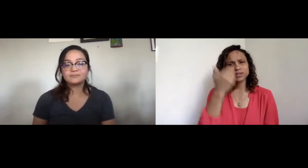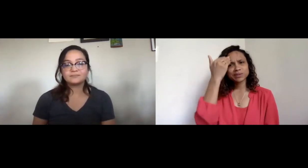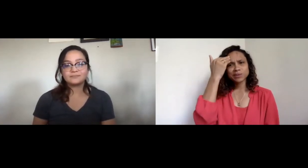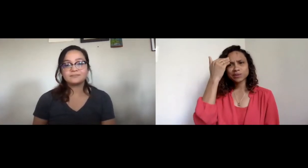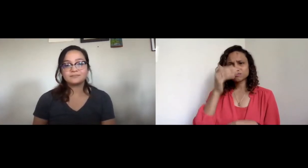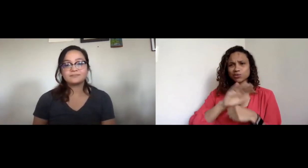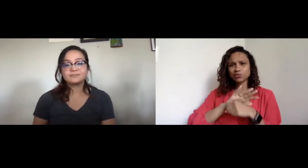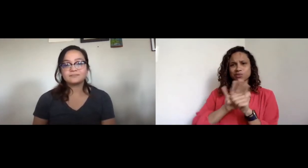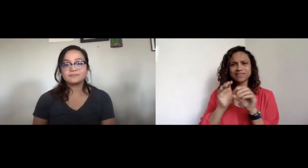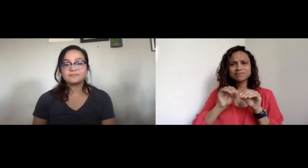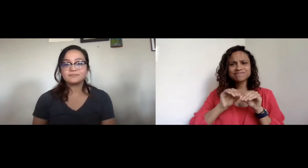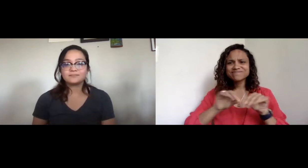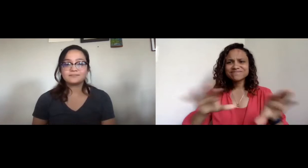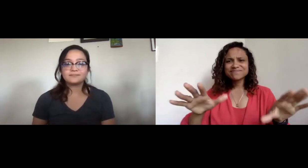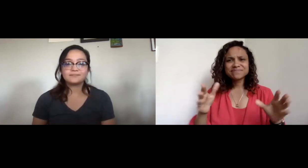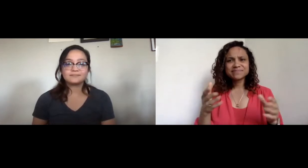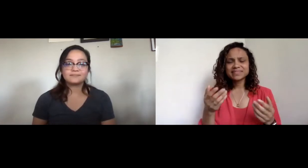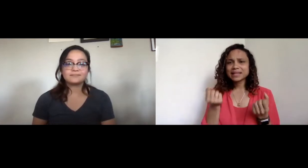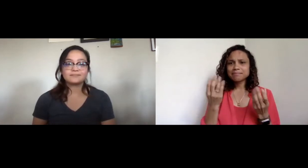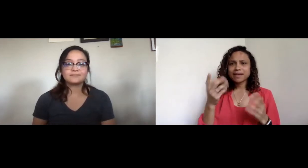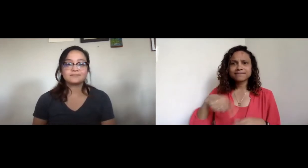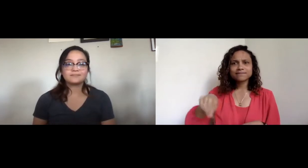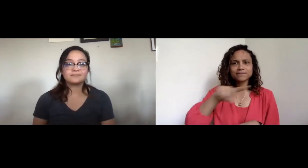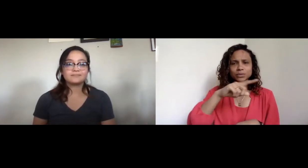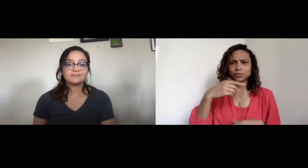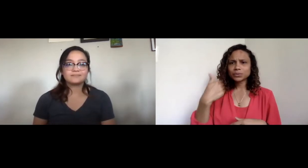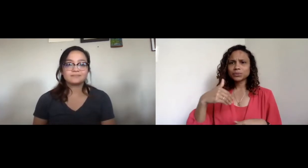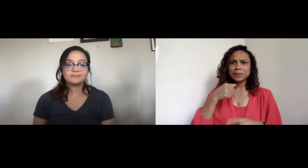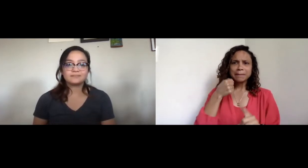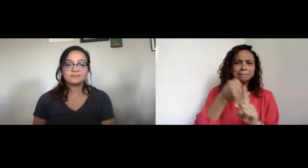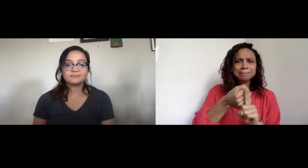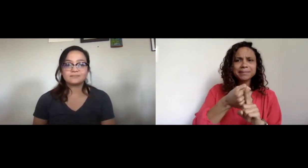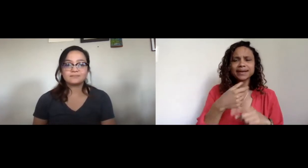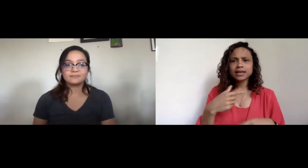We know that COVID-19 has had a profound impact on many of you.